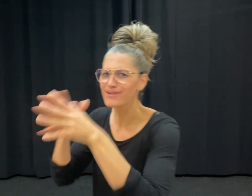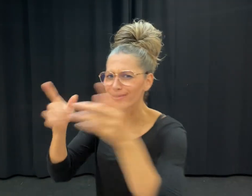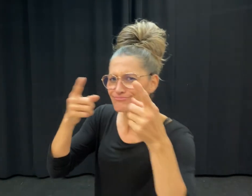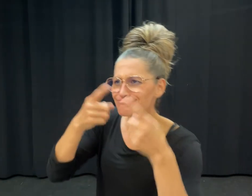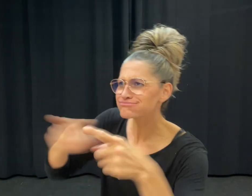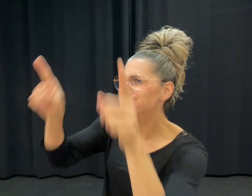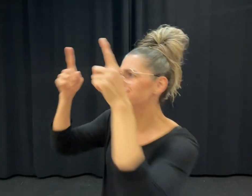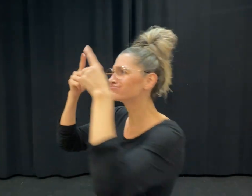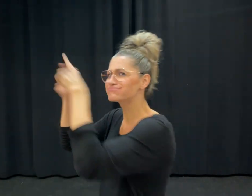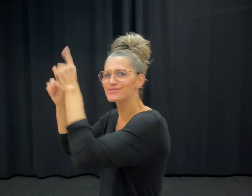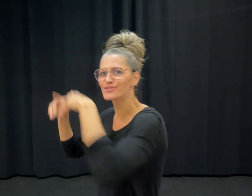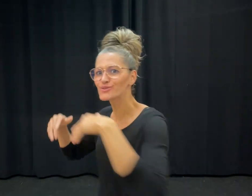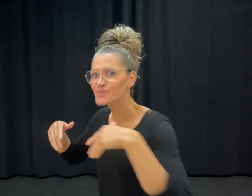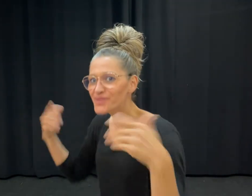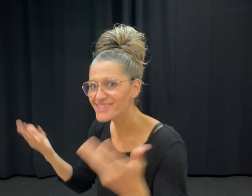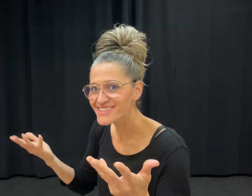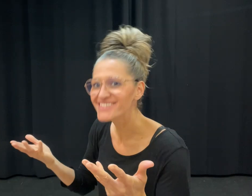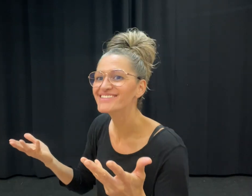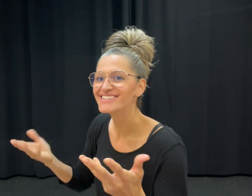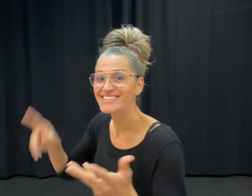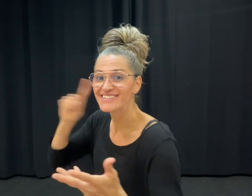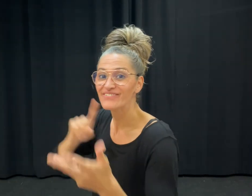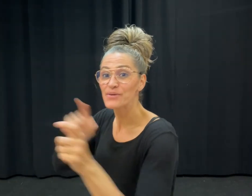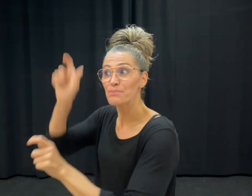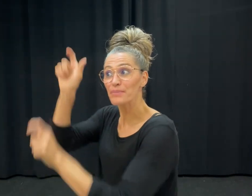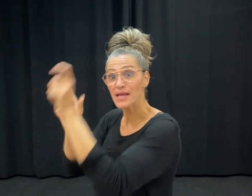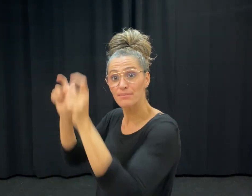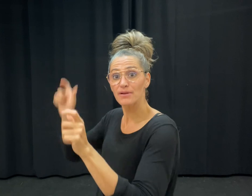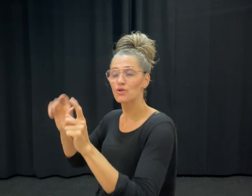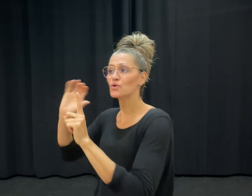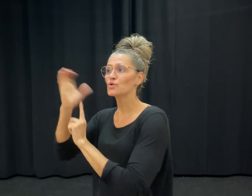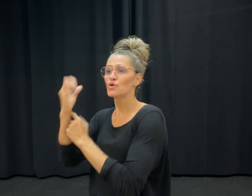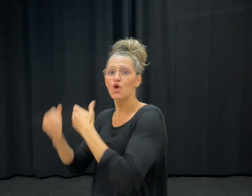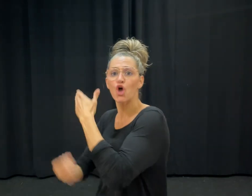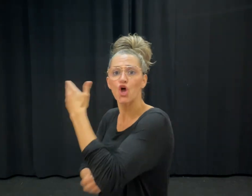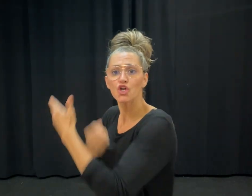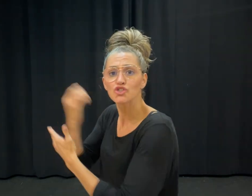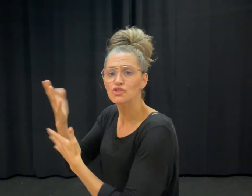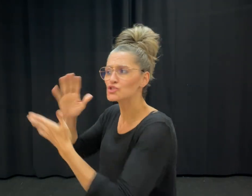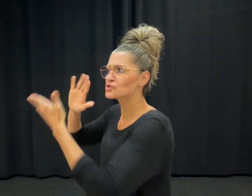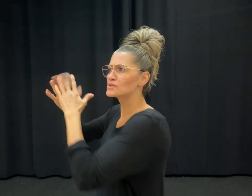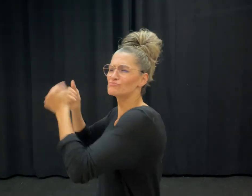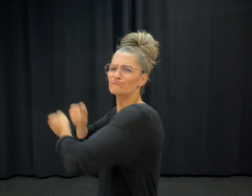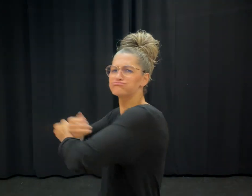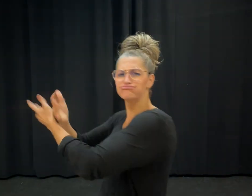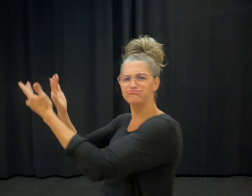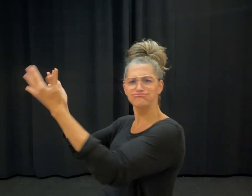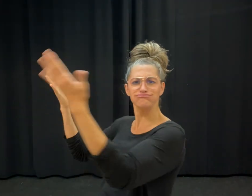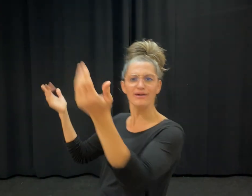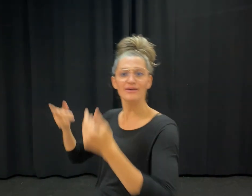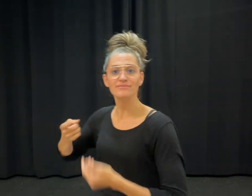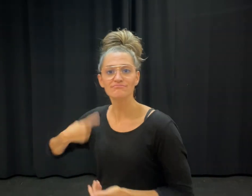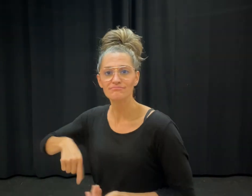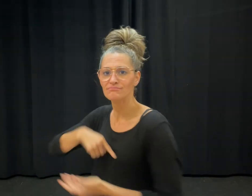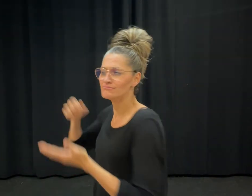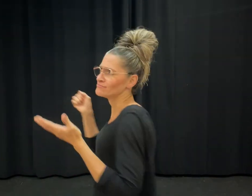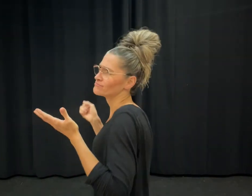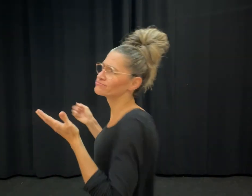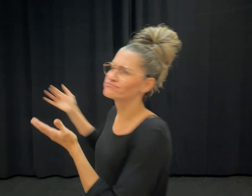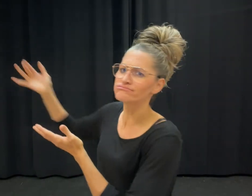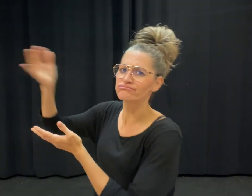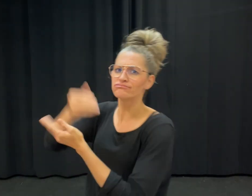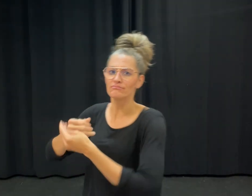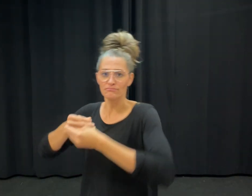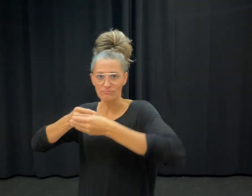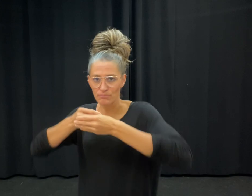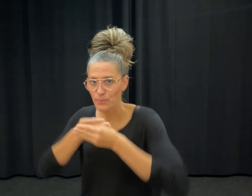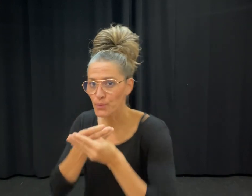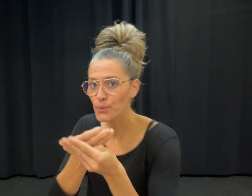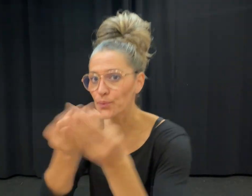about Deaf people, culture, and communities around the world.